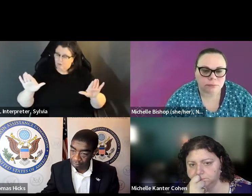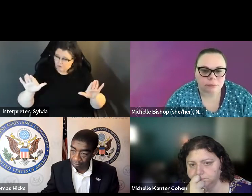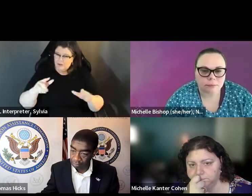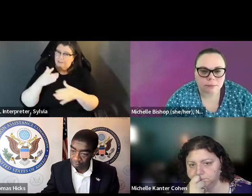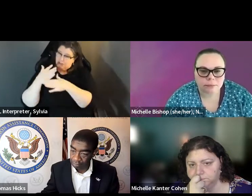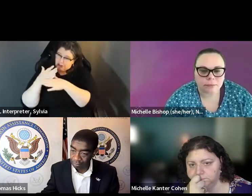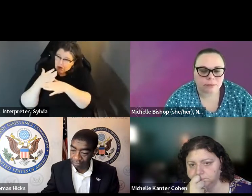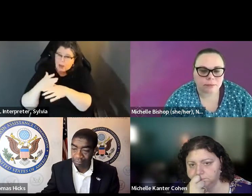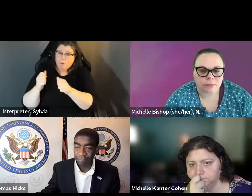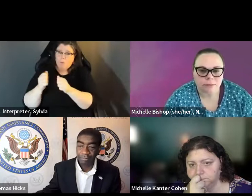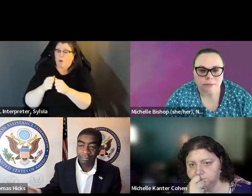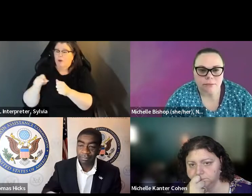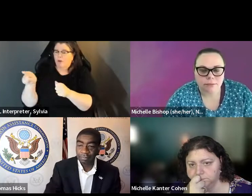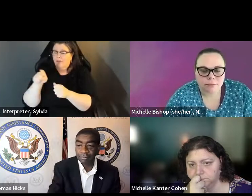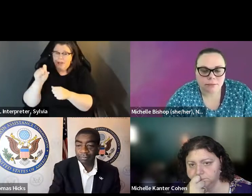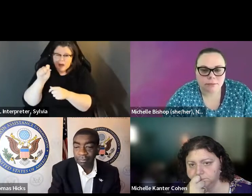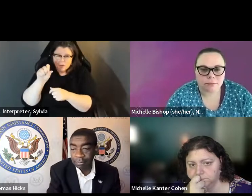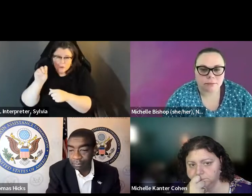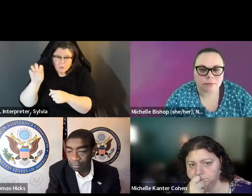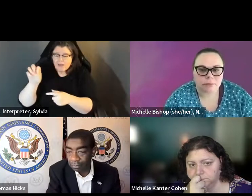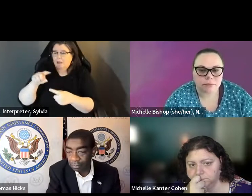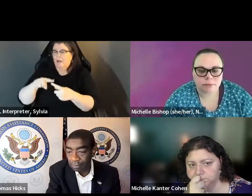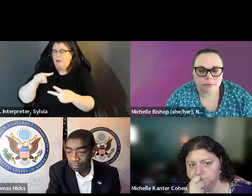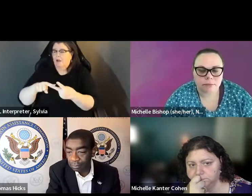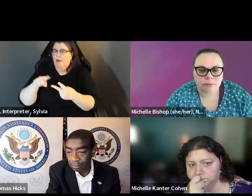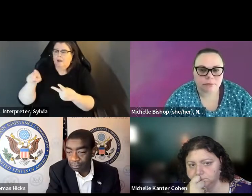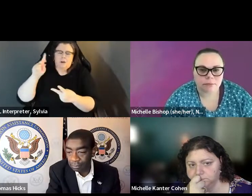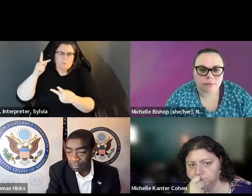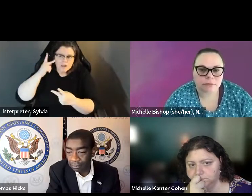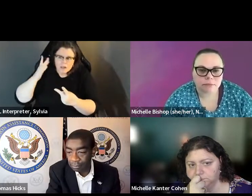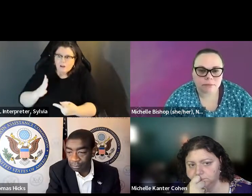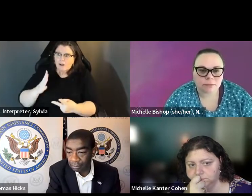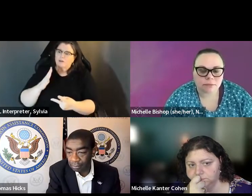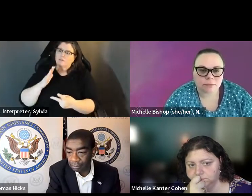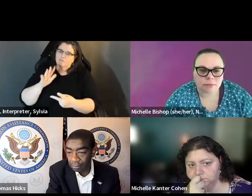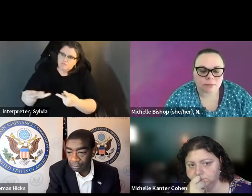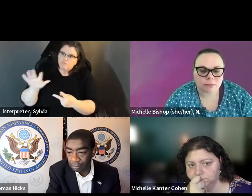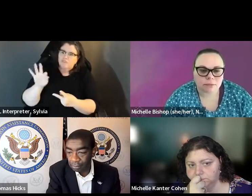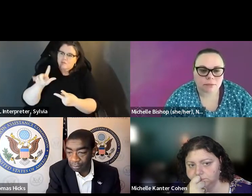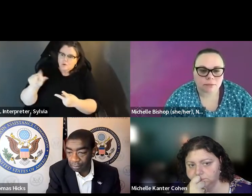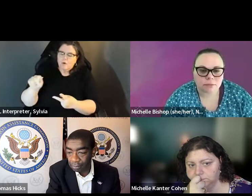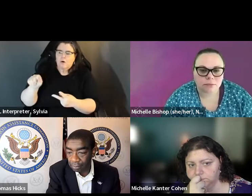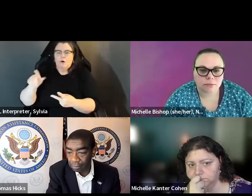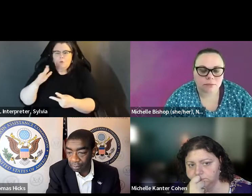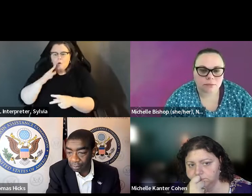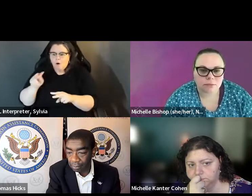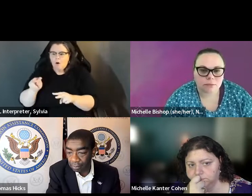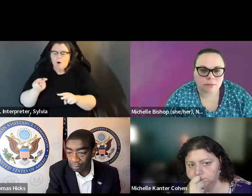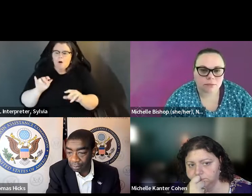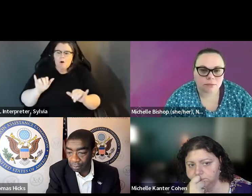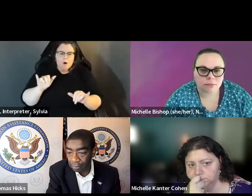variety from -- challenges voters are saying. Only with that with